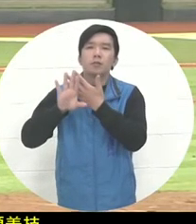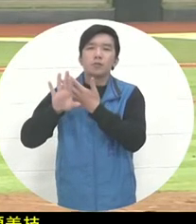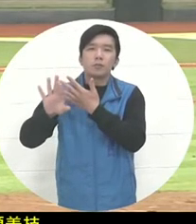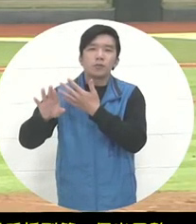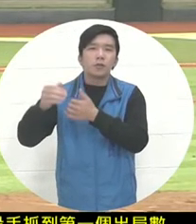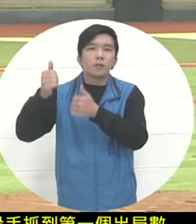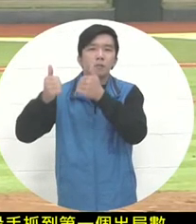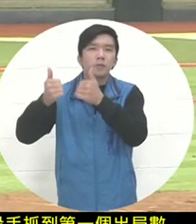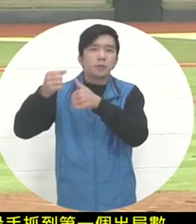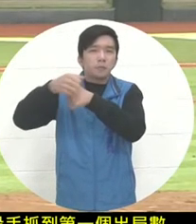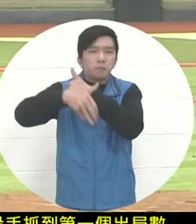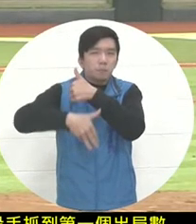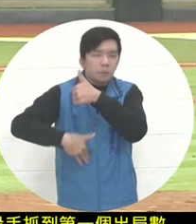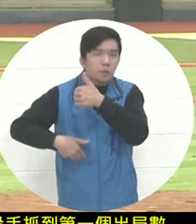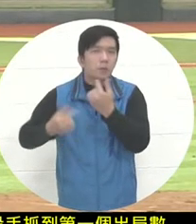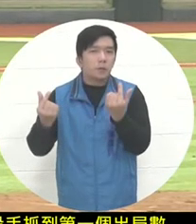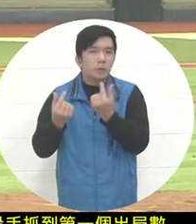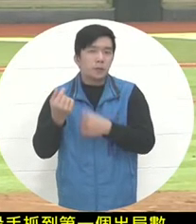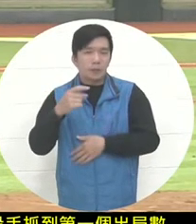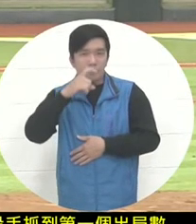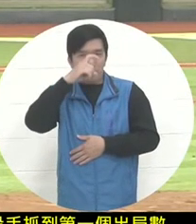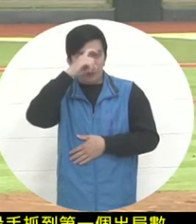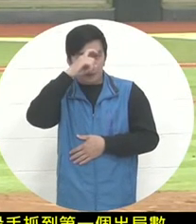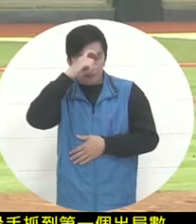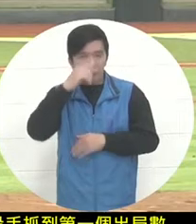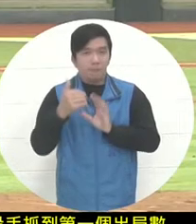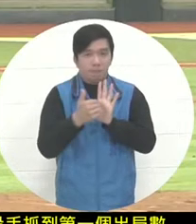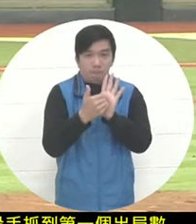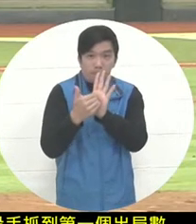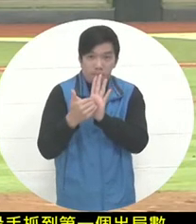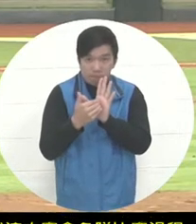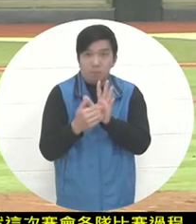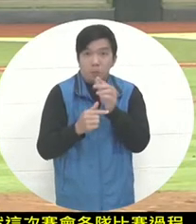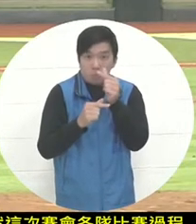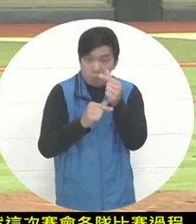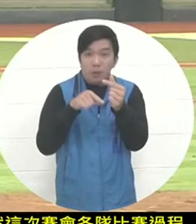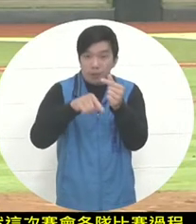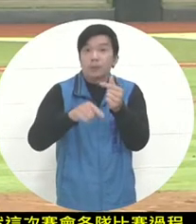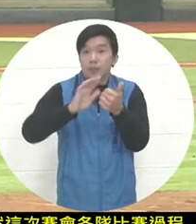The stability of the back of the hand and avoiding mistakes are often a key to winning or losing the game.